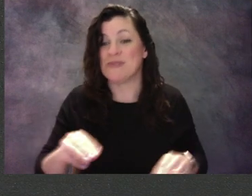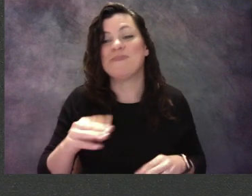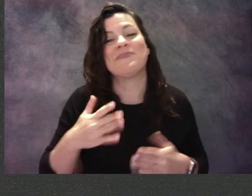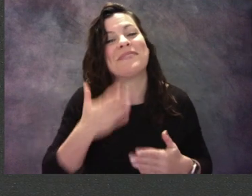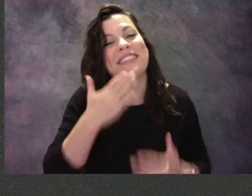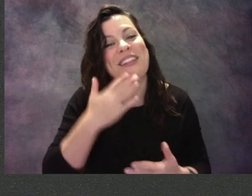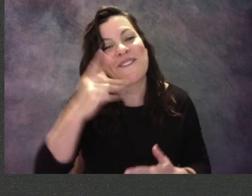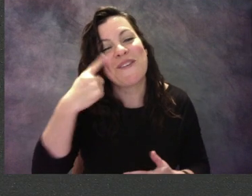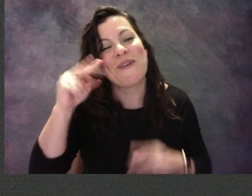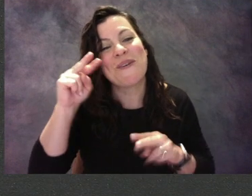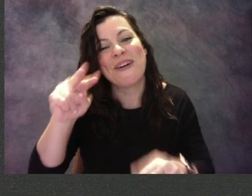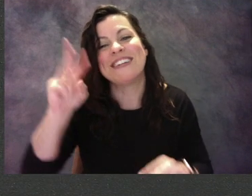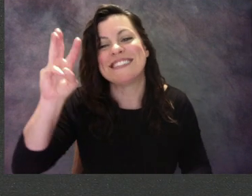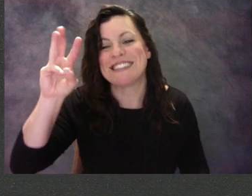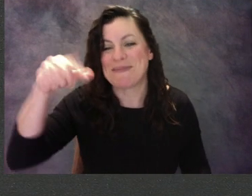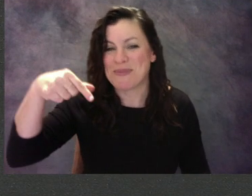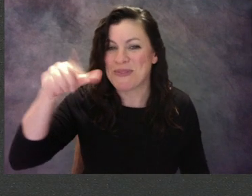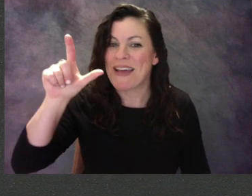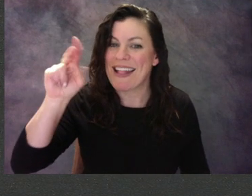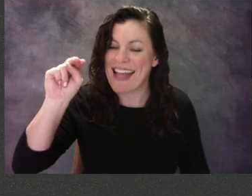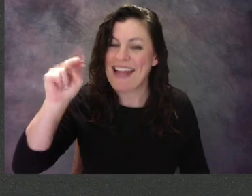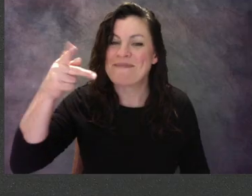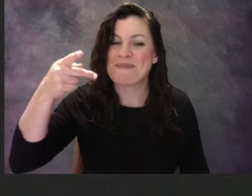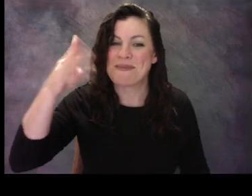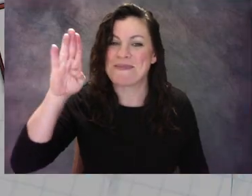where learning's brought to life. Adios.